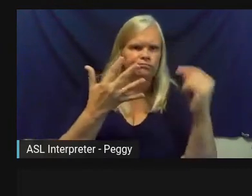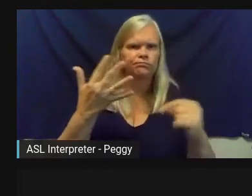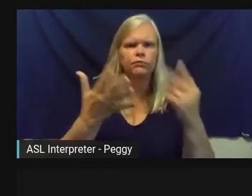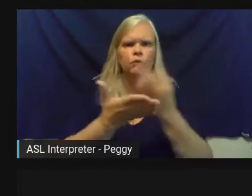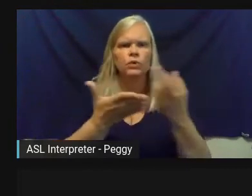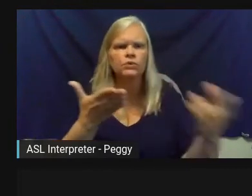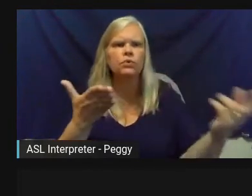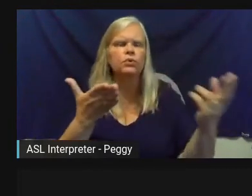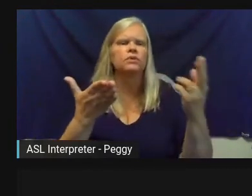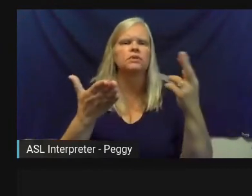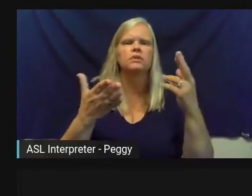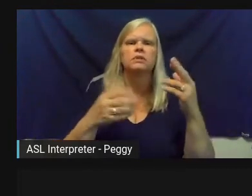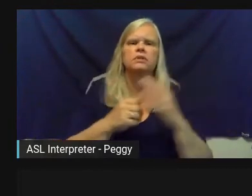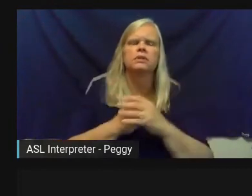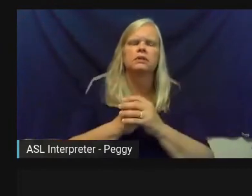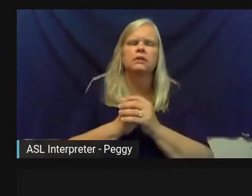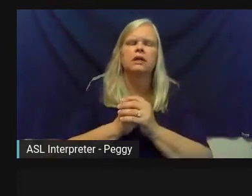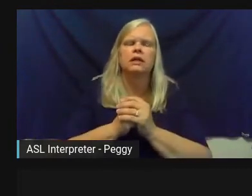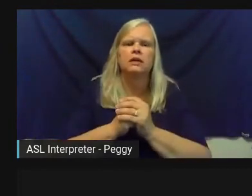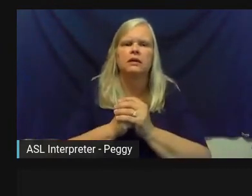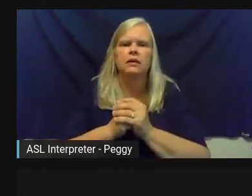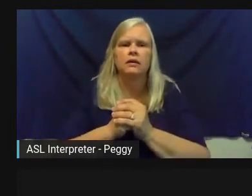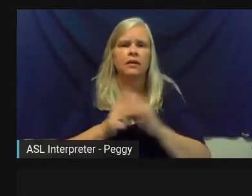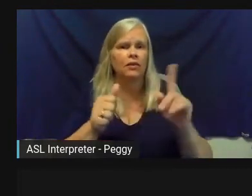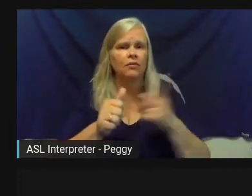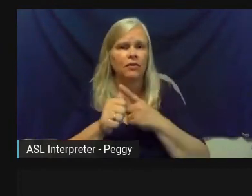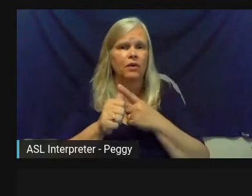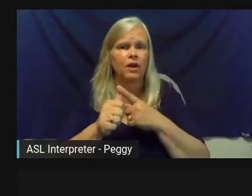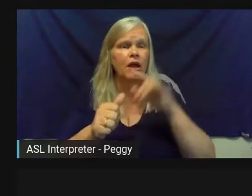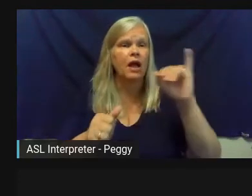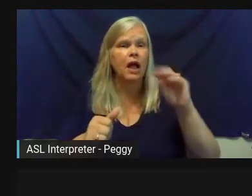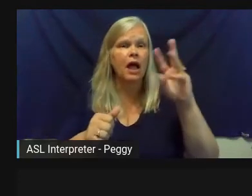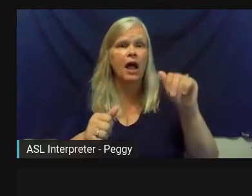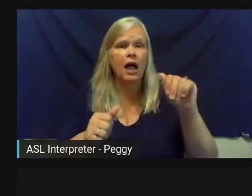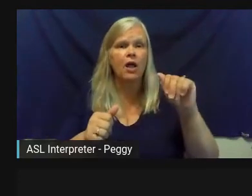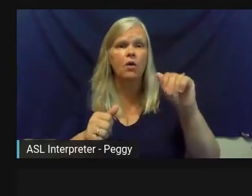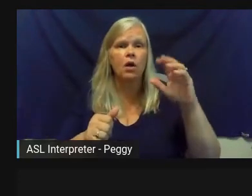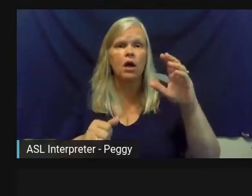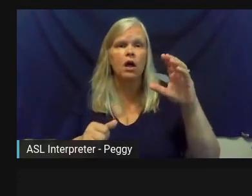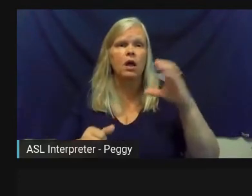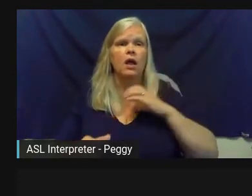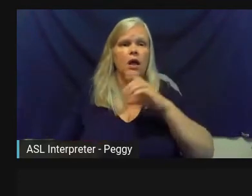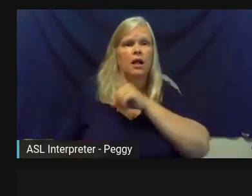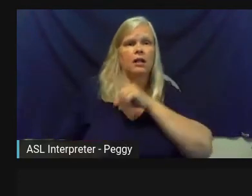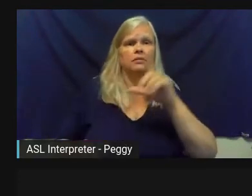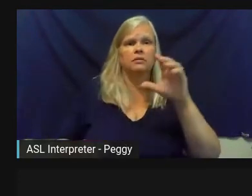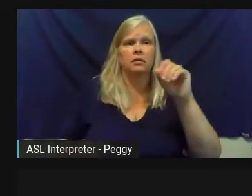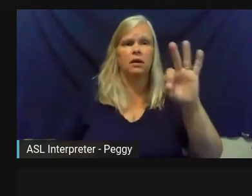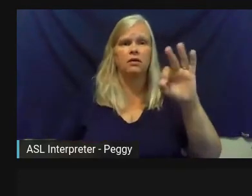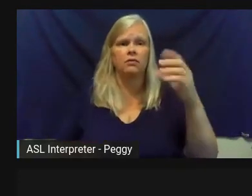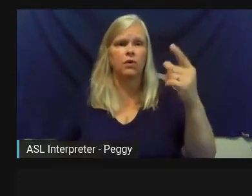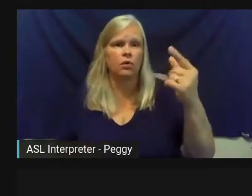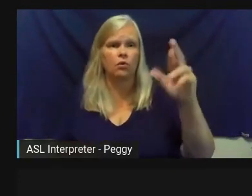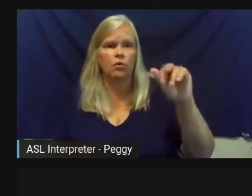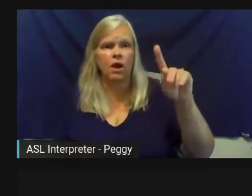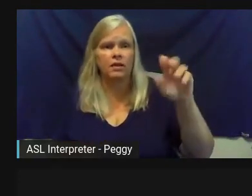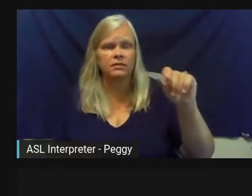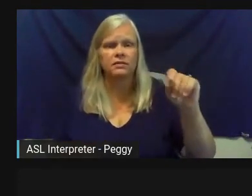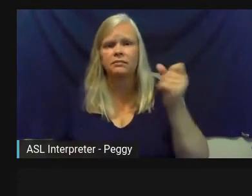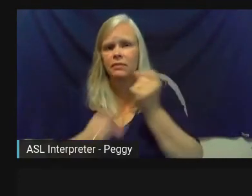First of all, Iowa Arts Council grants can be a great source for this work. We have our regular annual grant deadline in May.